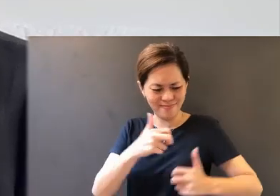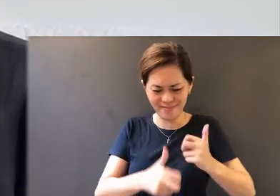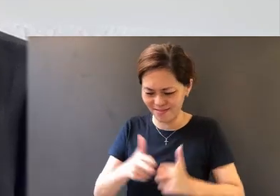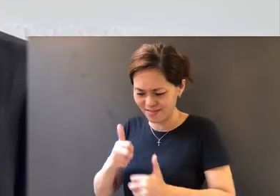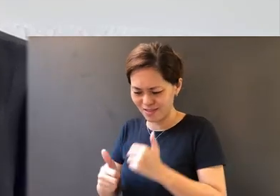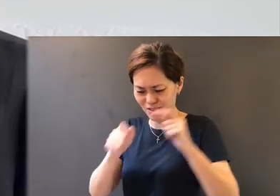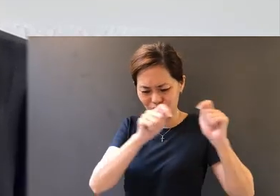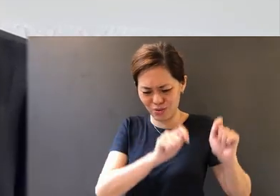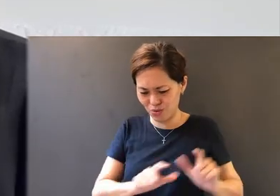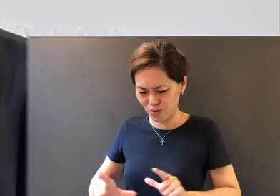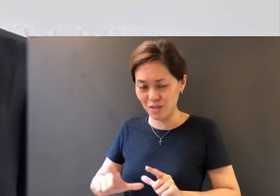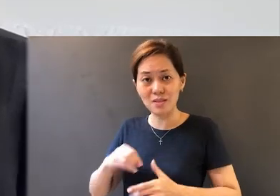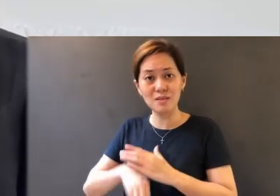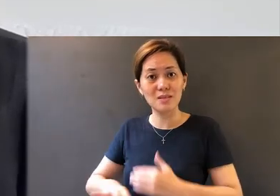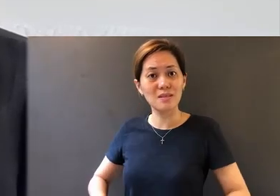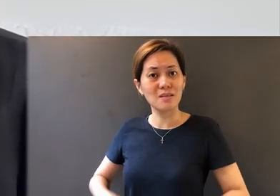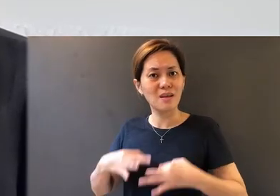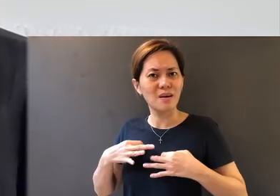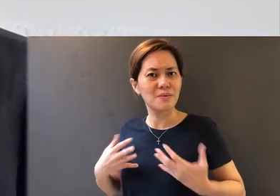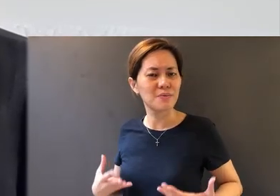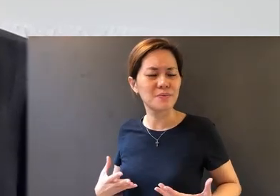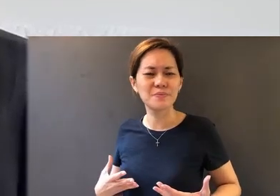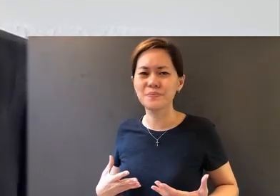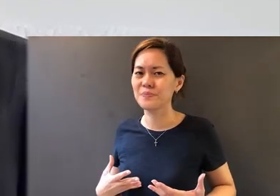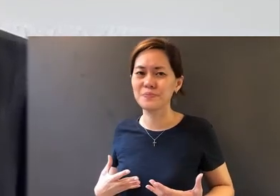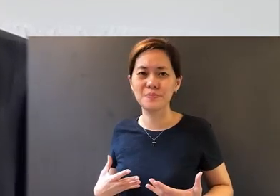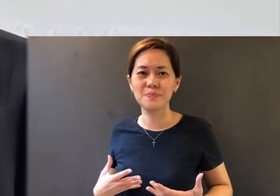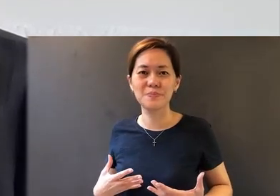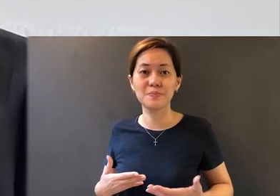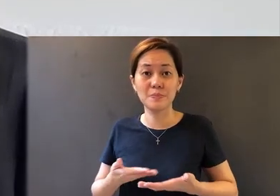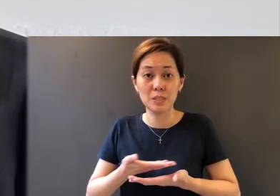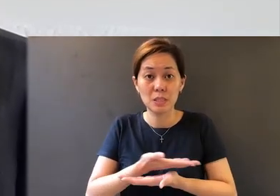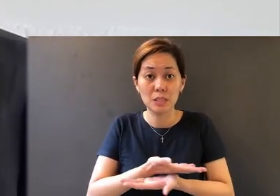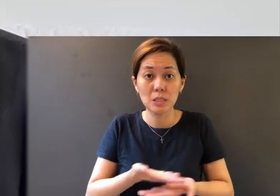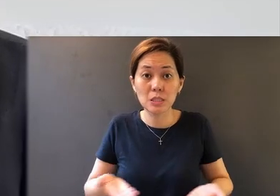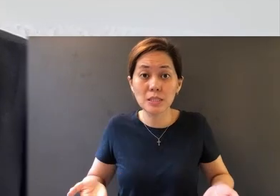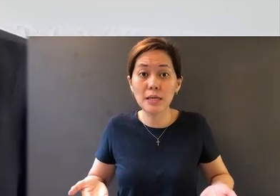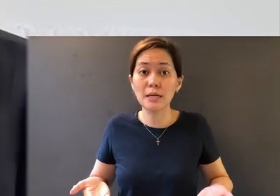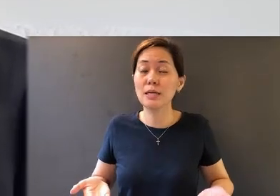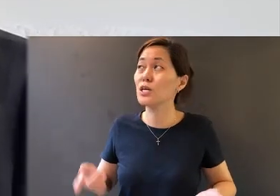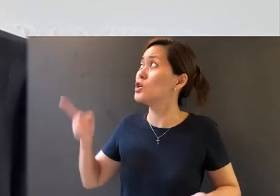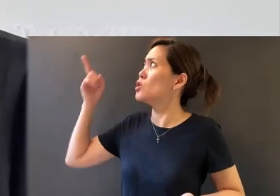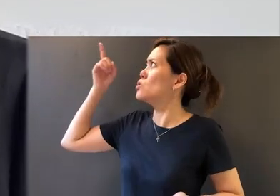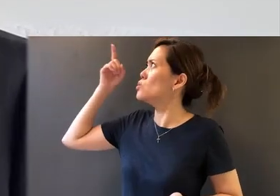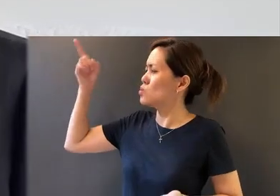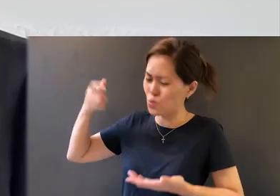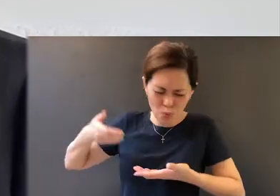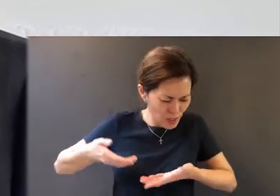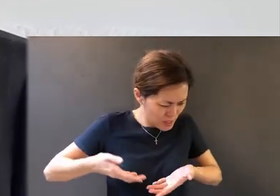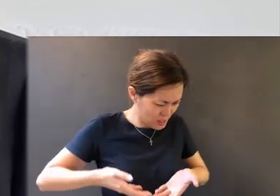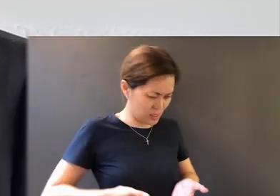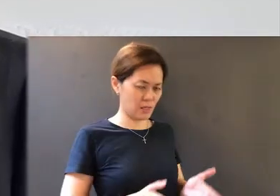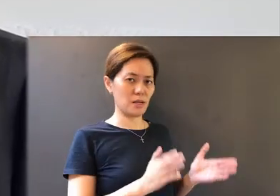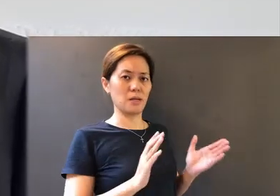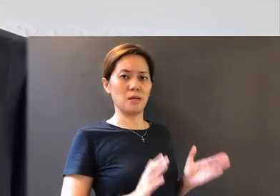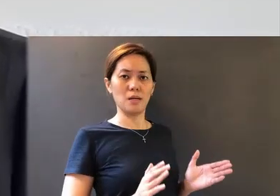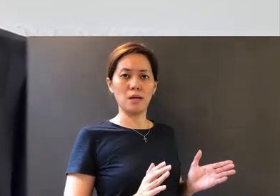lives are there and allowed by You